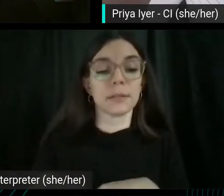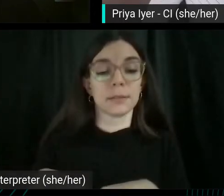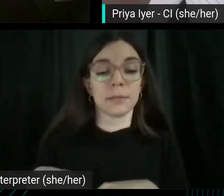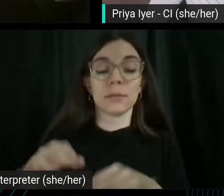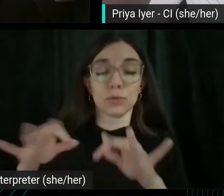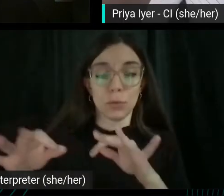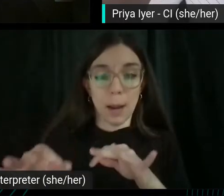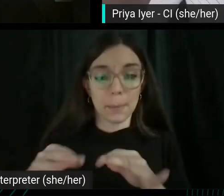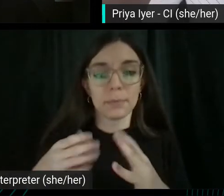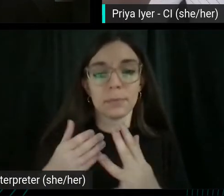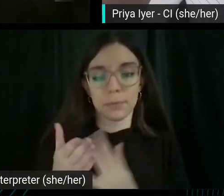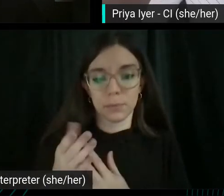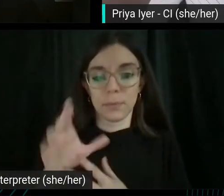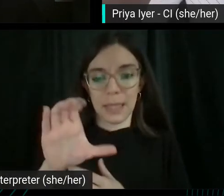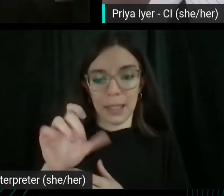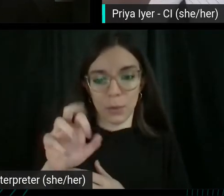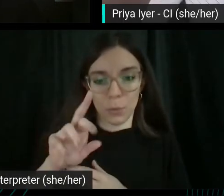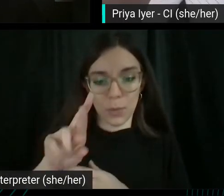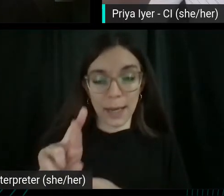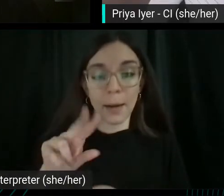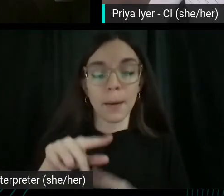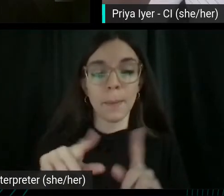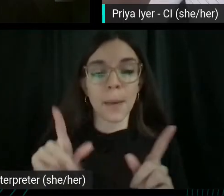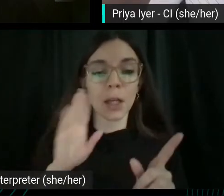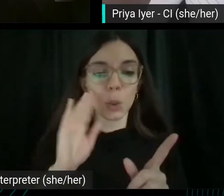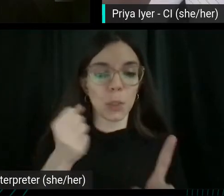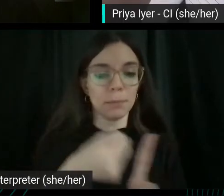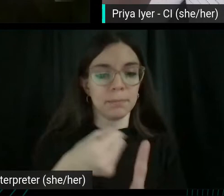Generally you hit enough keywords to make it valuable.